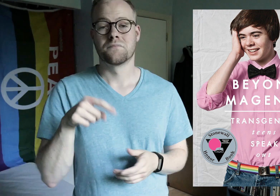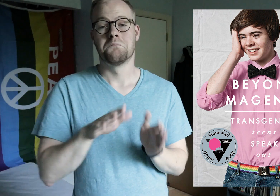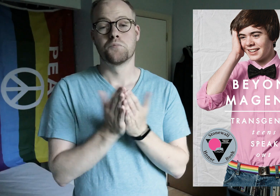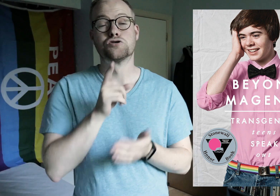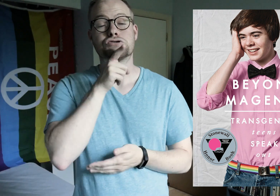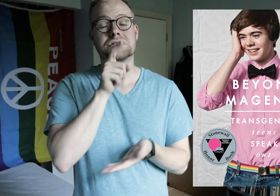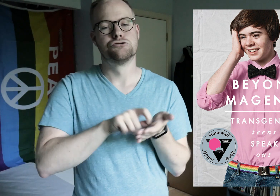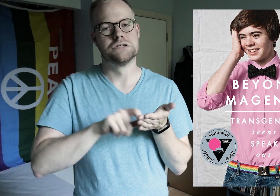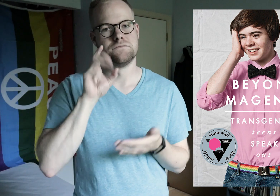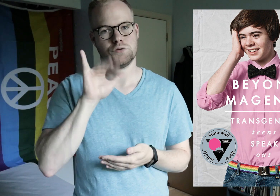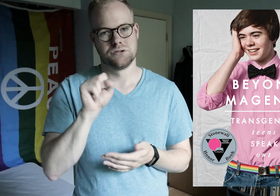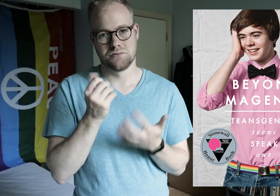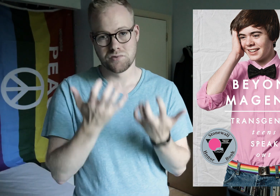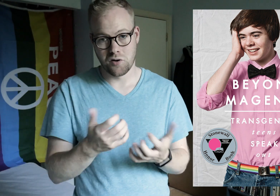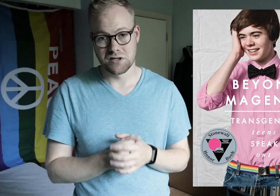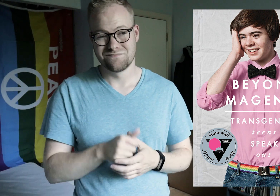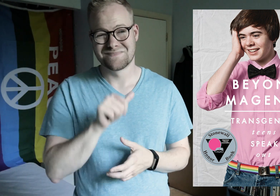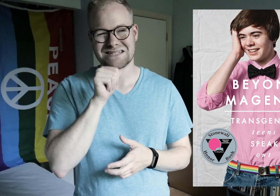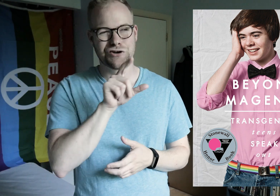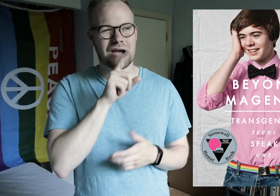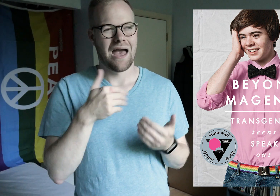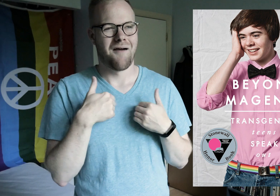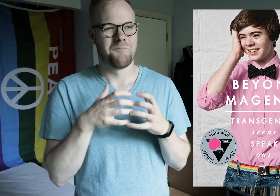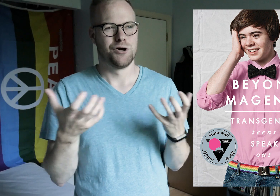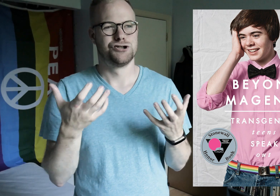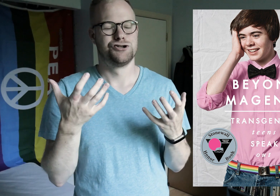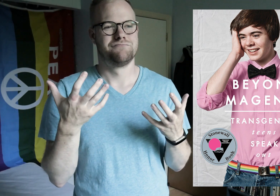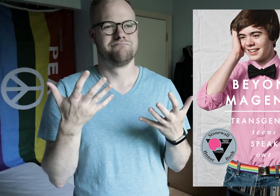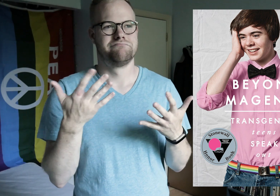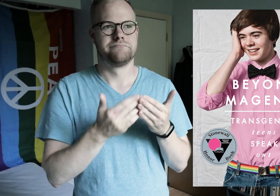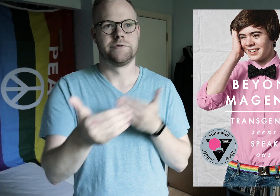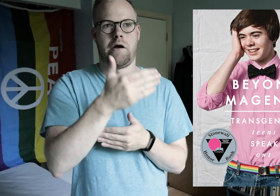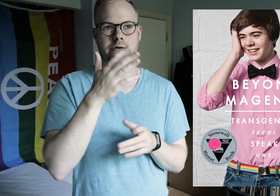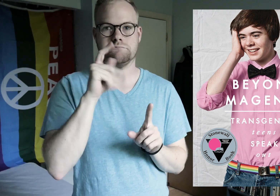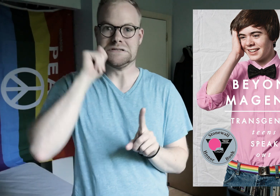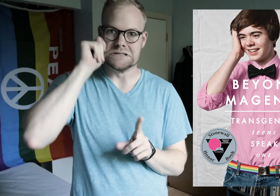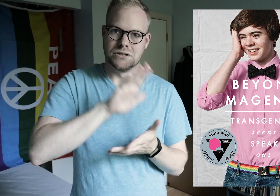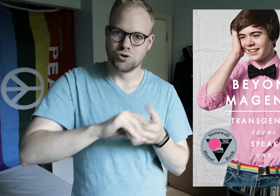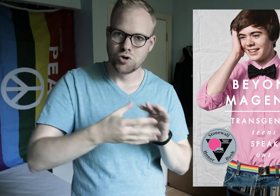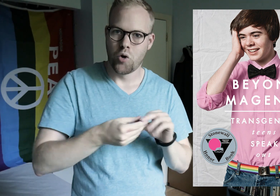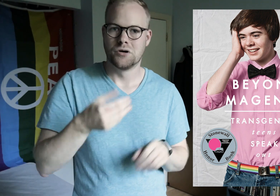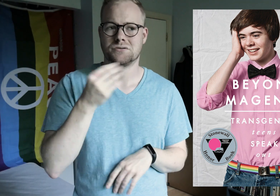This book was really written for a cis audience, and didn’t really have much beyond the teens’ stories